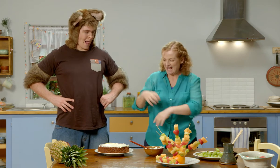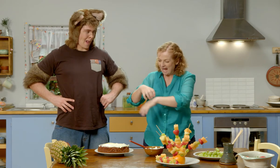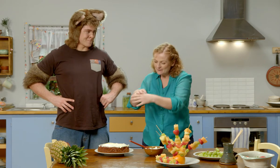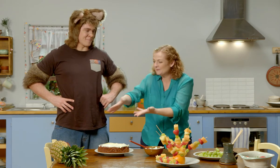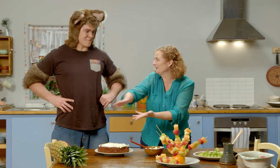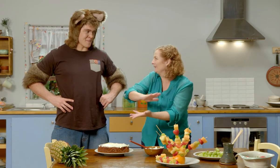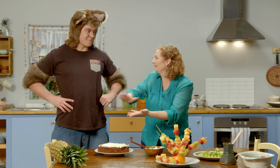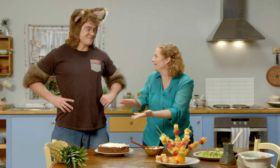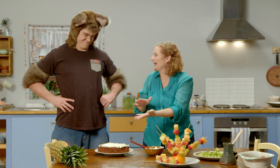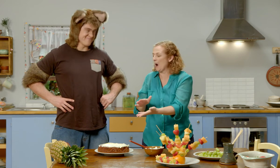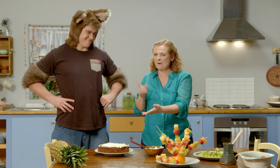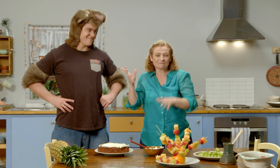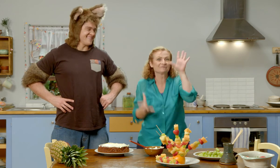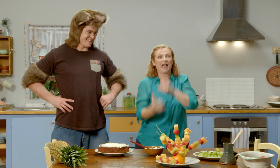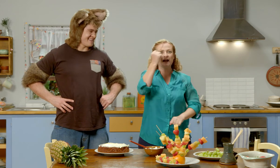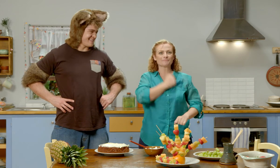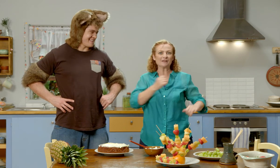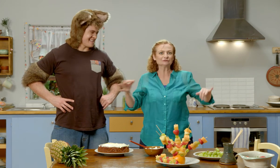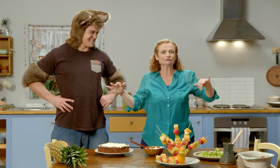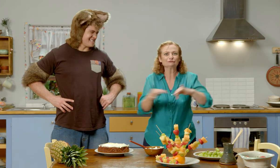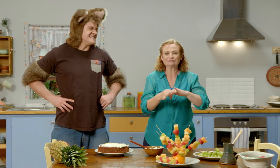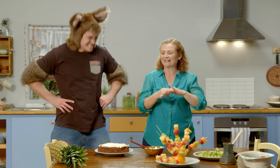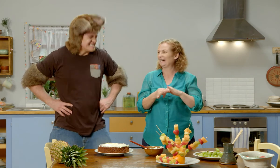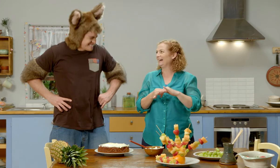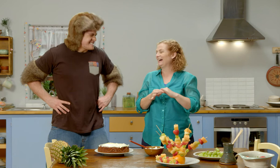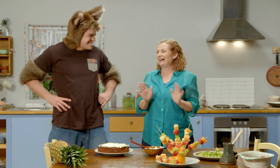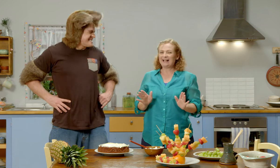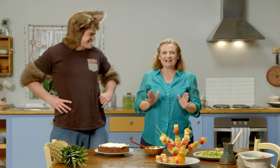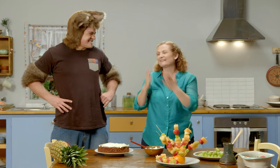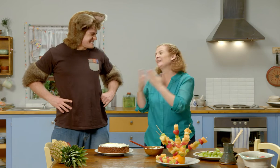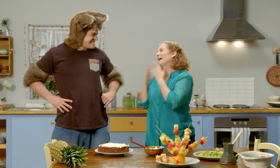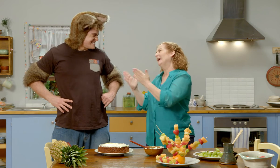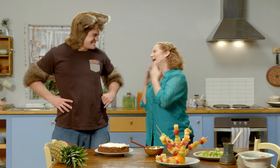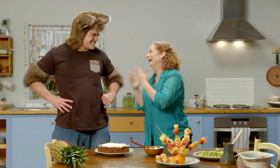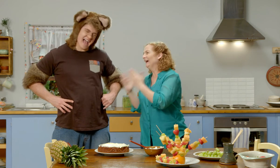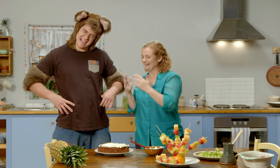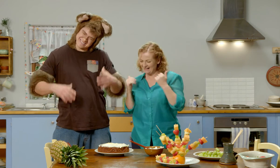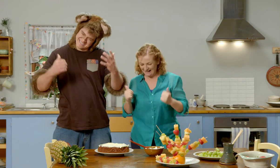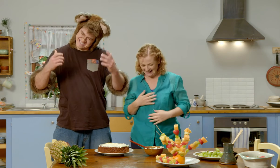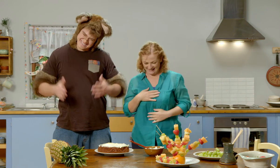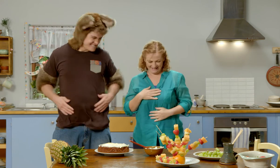The cake is all iced and now you’ve found my ring! Thank you, Possum!